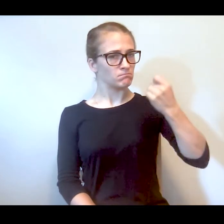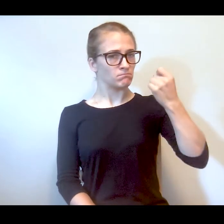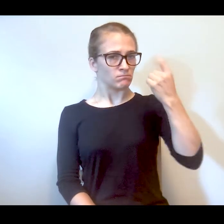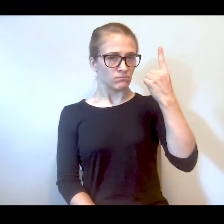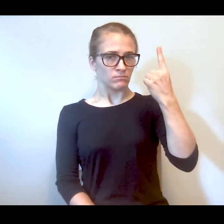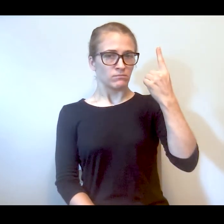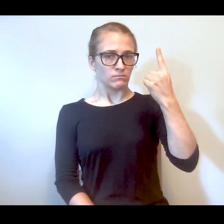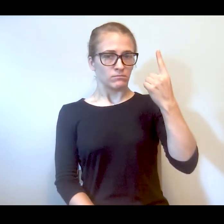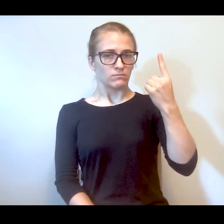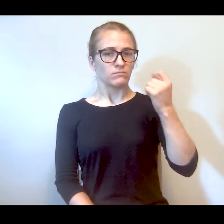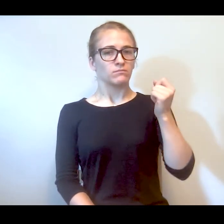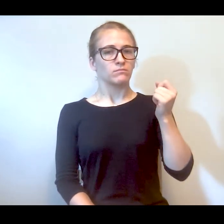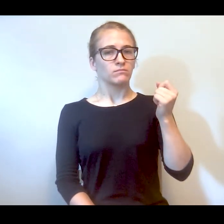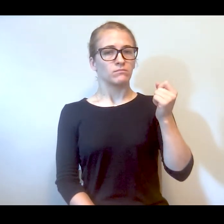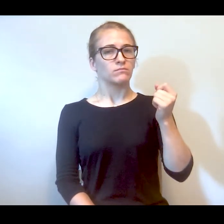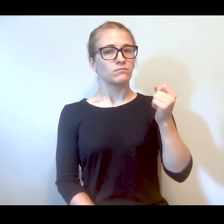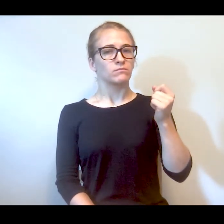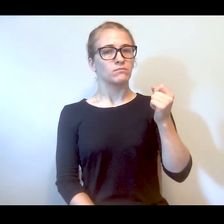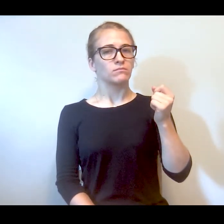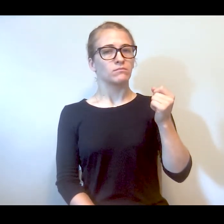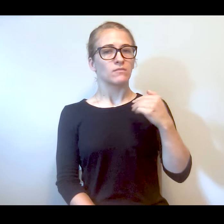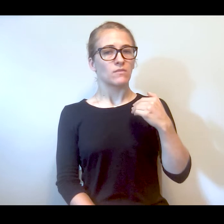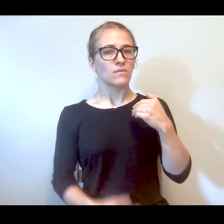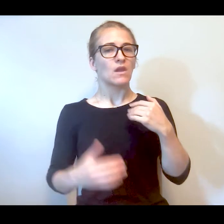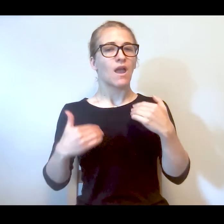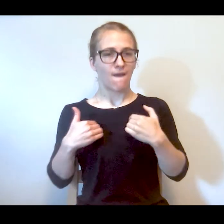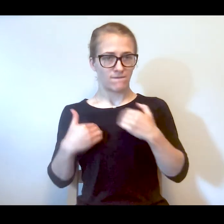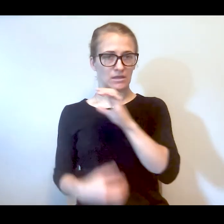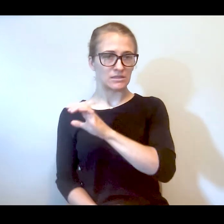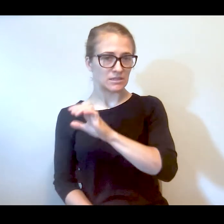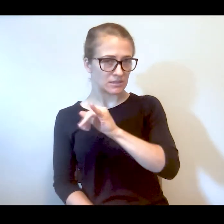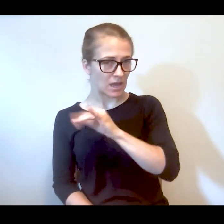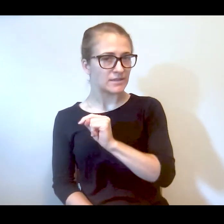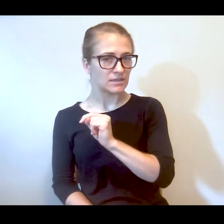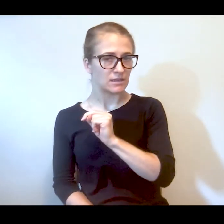and I understand that -- so there is CCIT and then